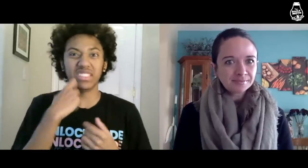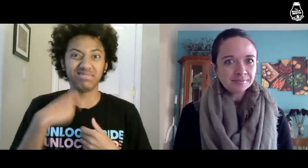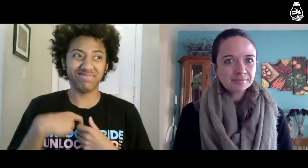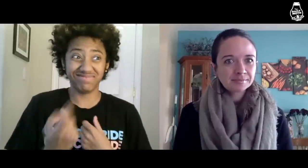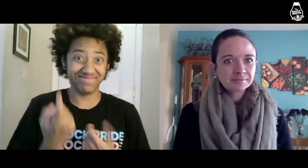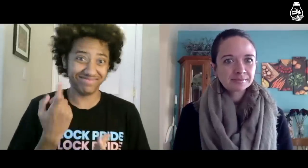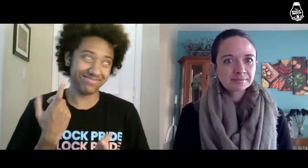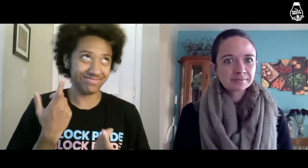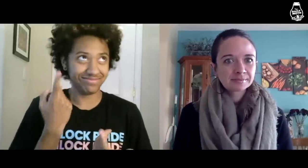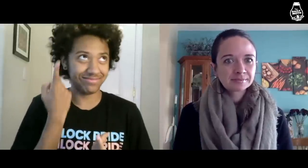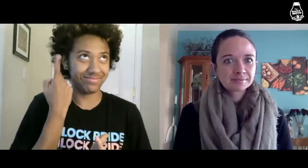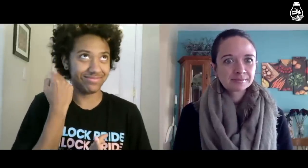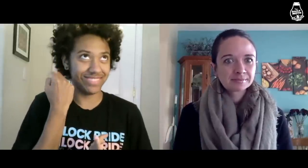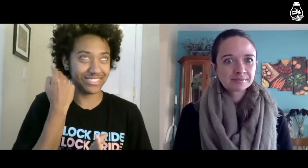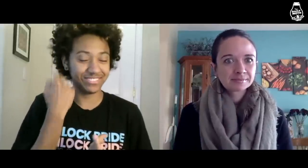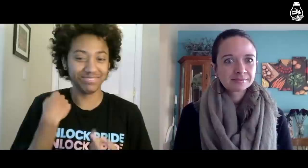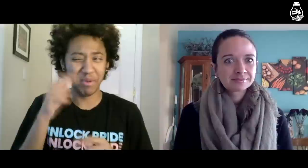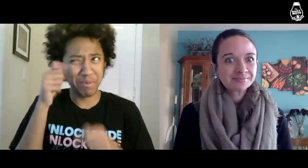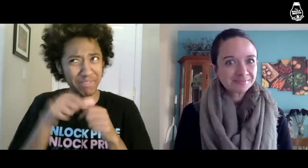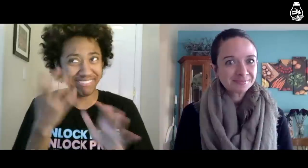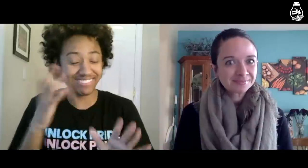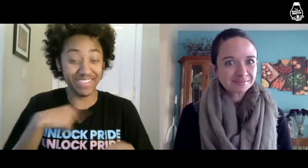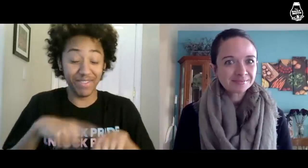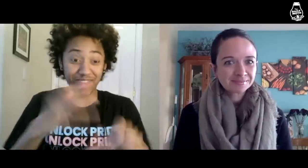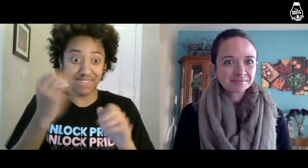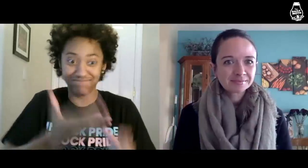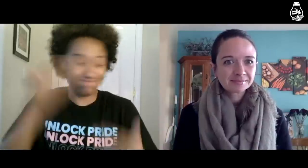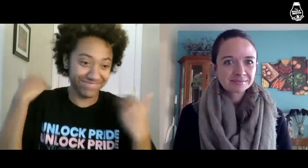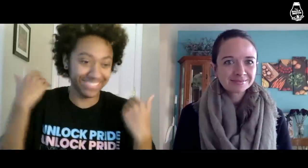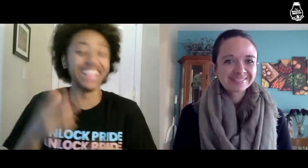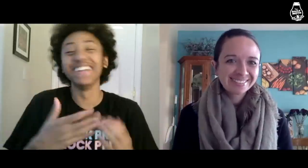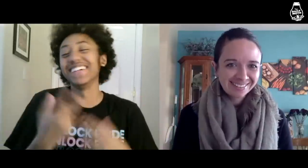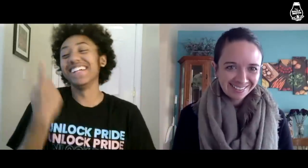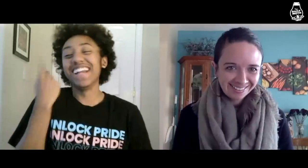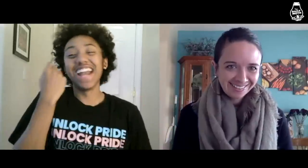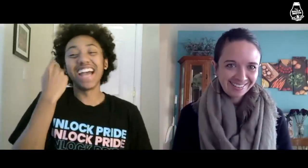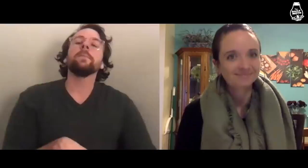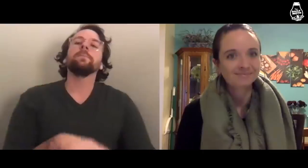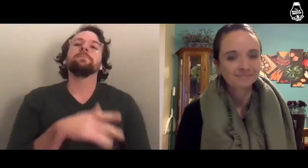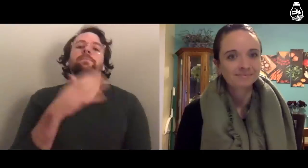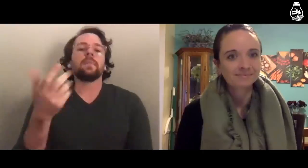It was last year, I can’t remember - time goes so fast! Anyway, last year.